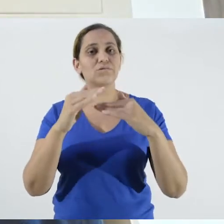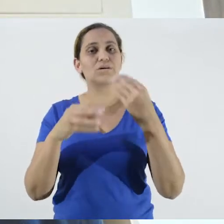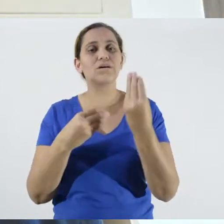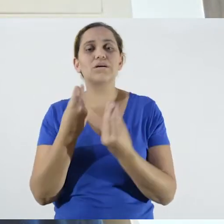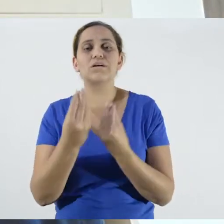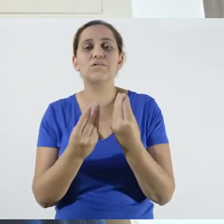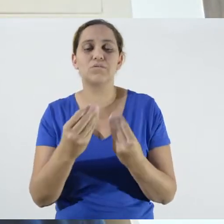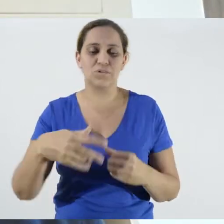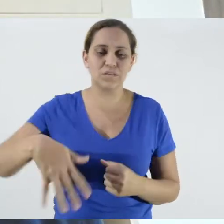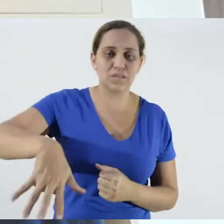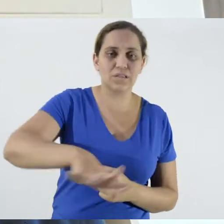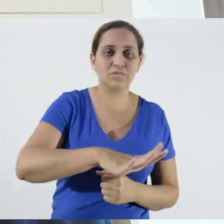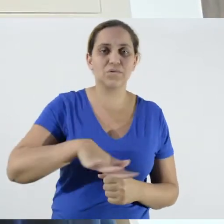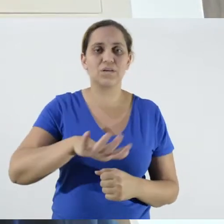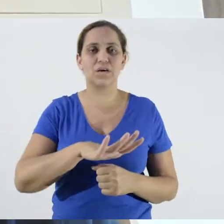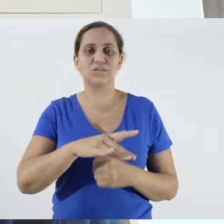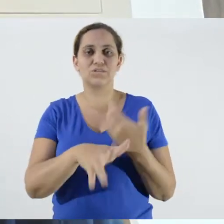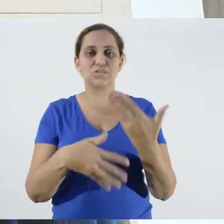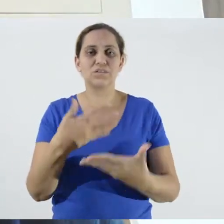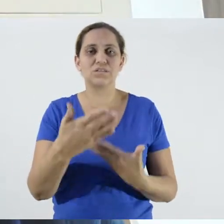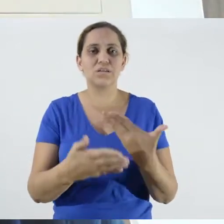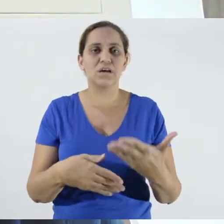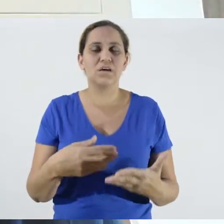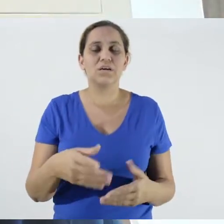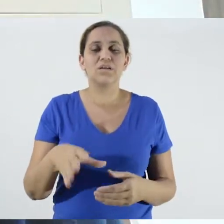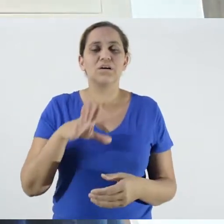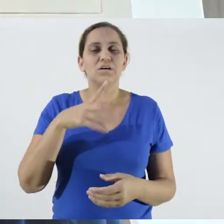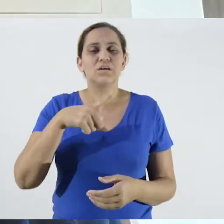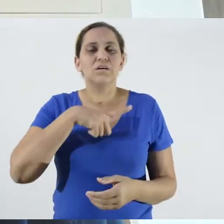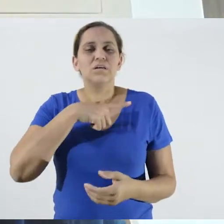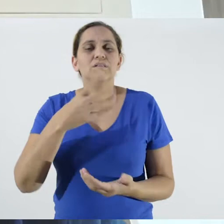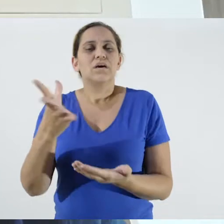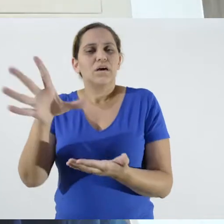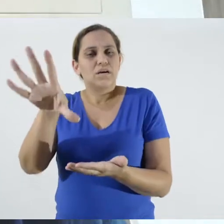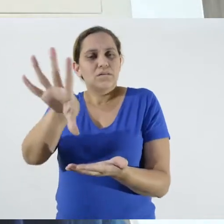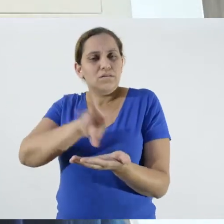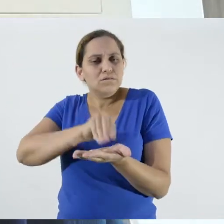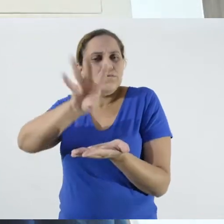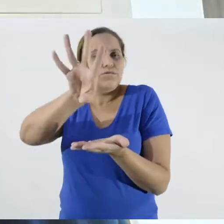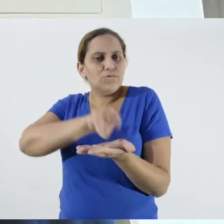in which they will interact. In other words, it is acquiring that information and taking it to their